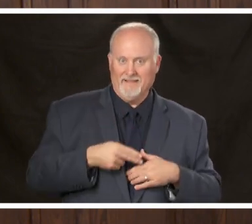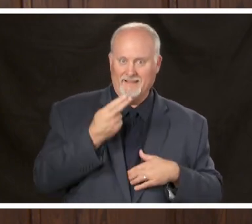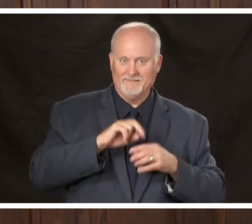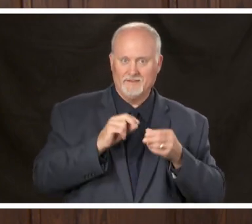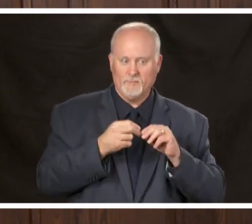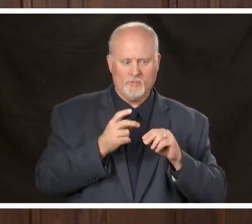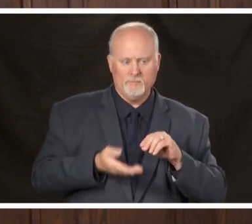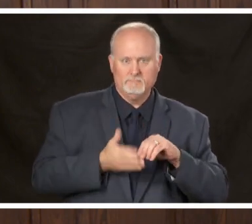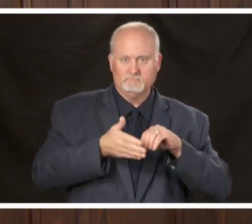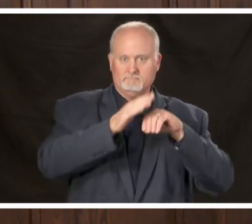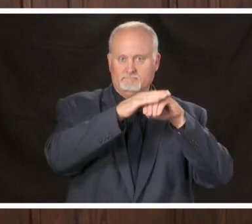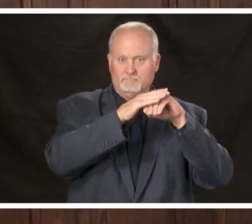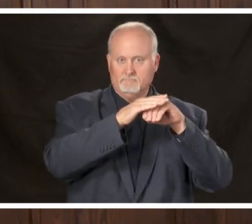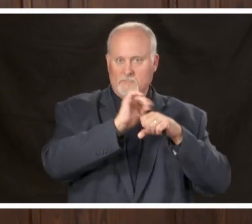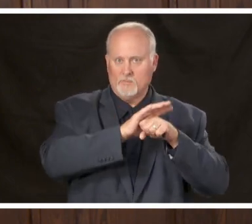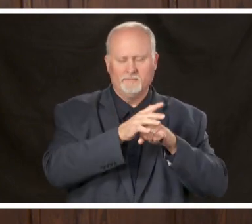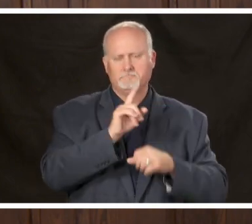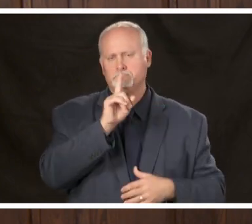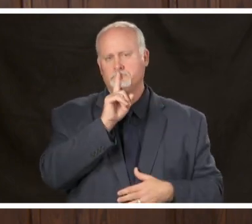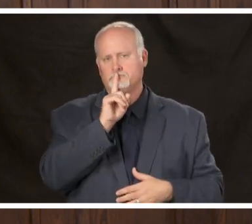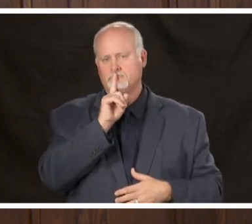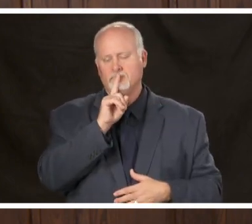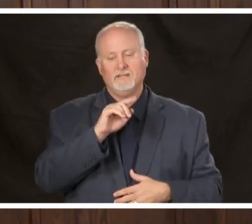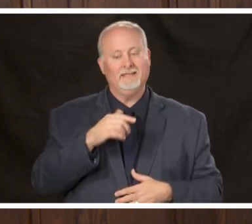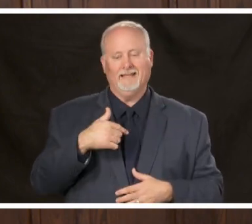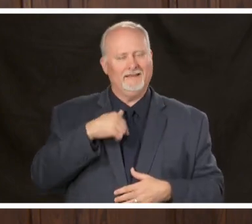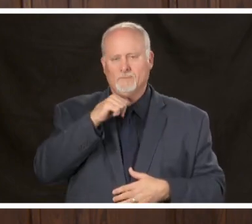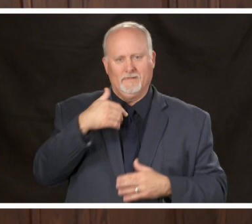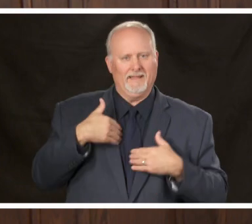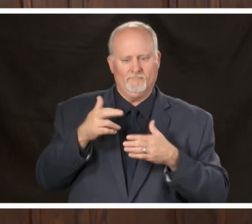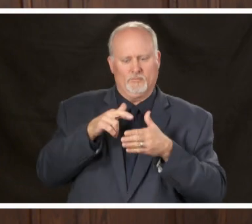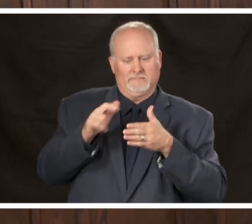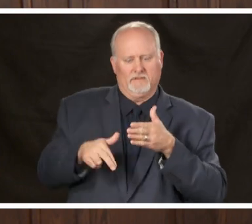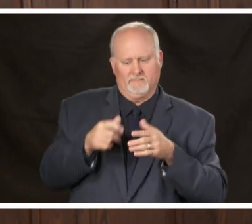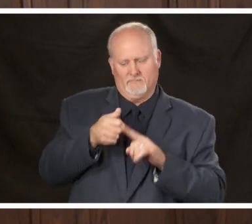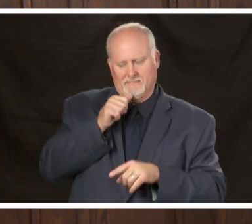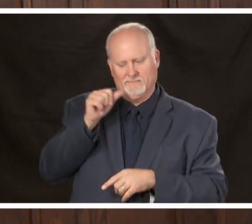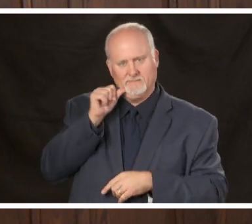do not have the results from yesterday's testing there there's I just simply